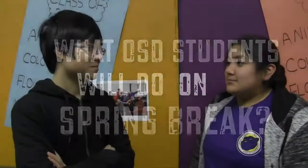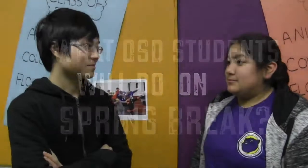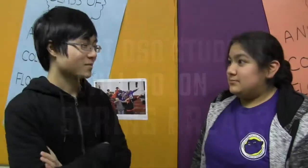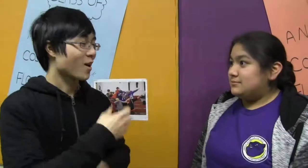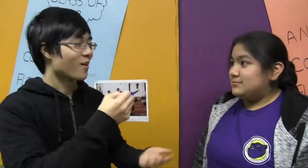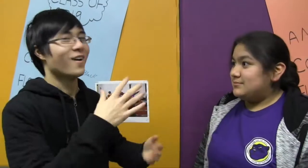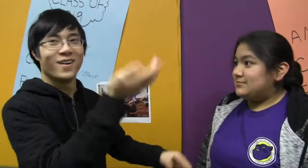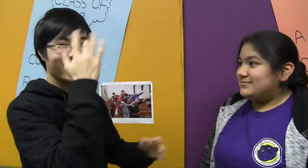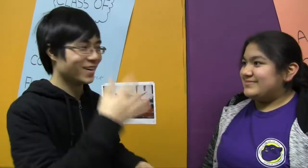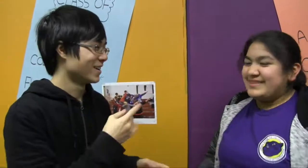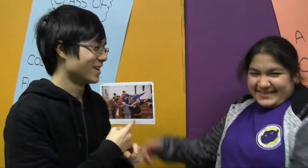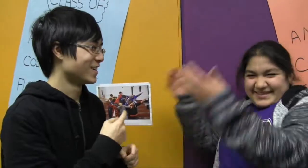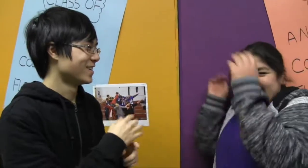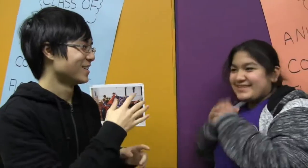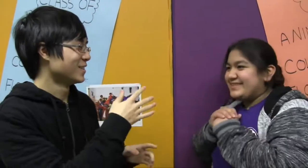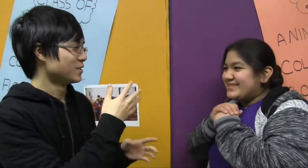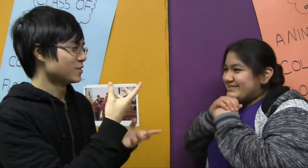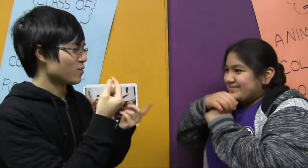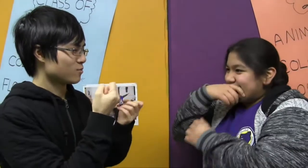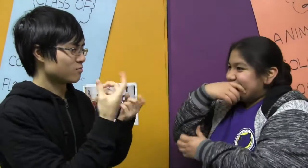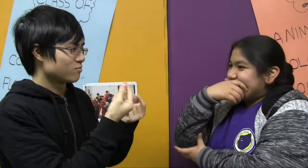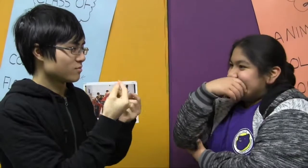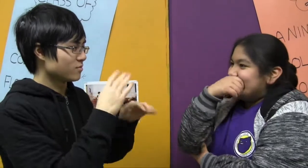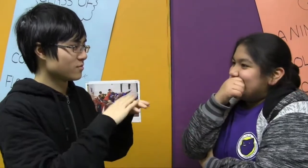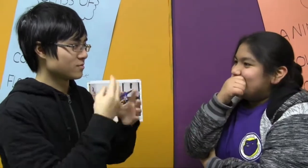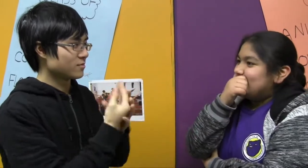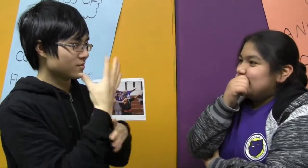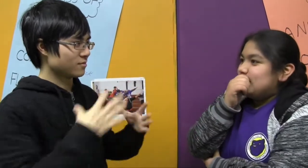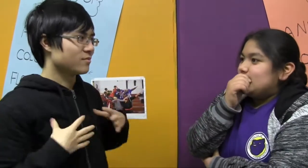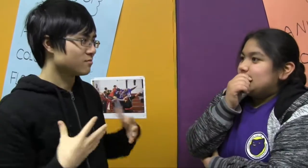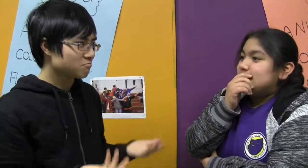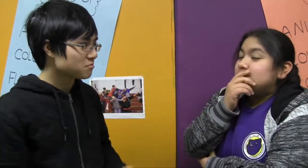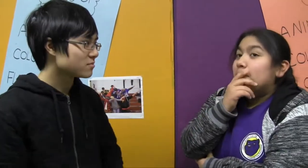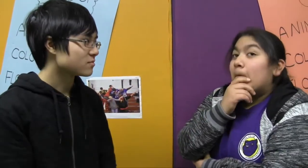So, what will you do on spring break?